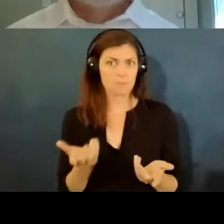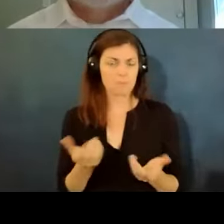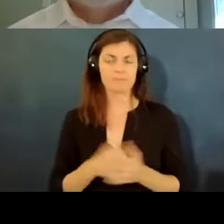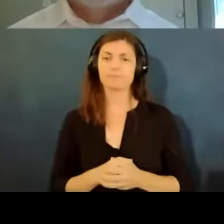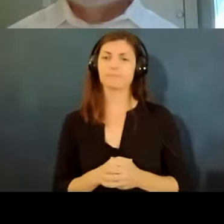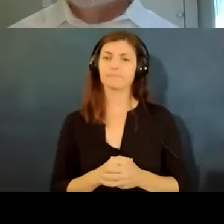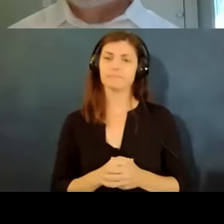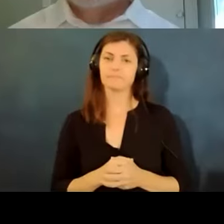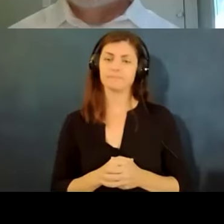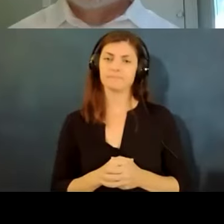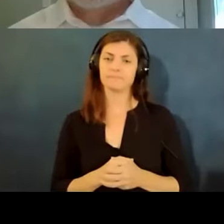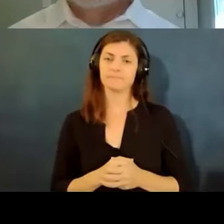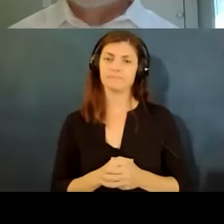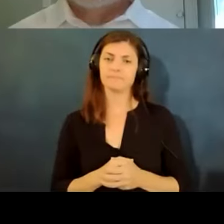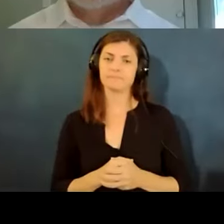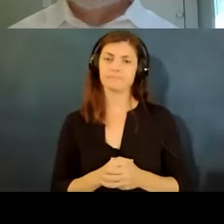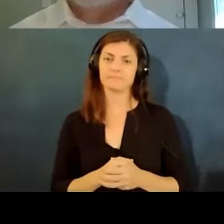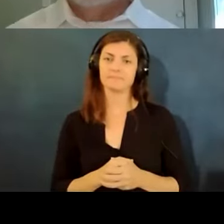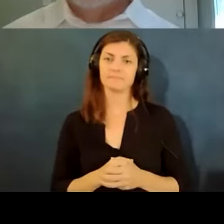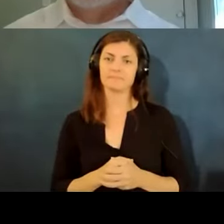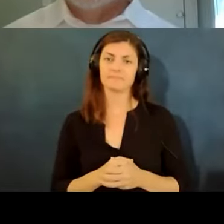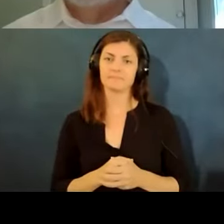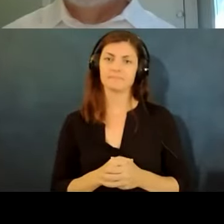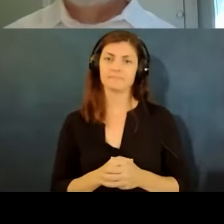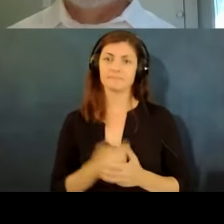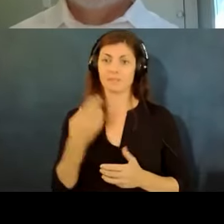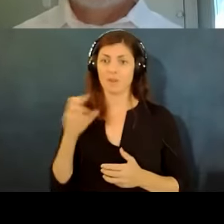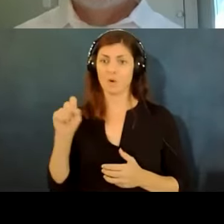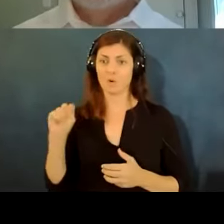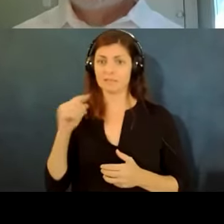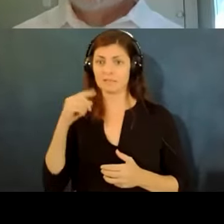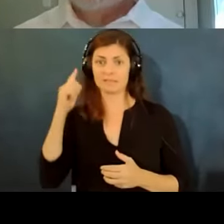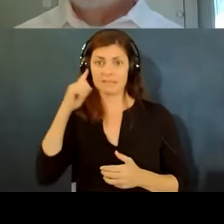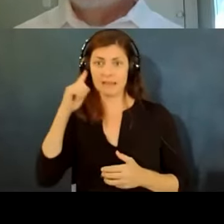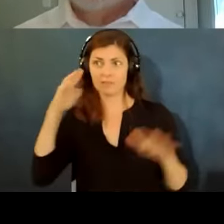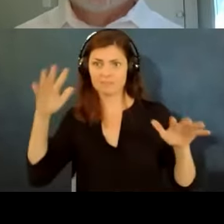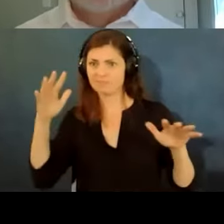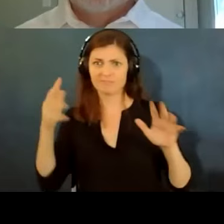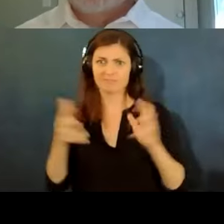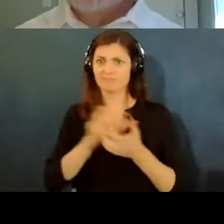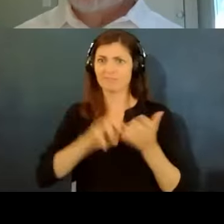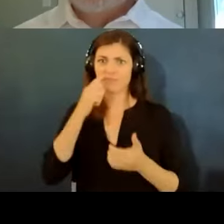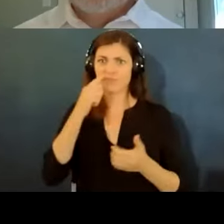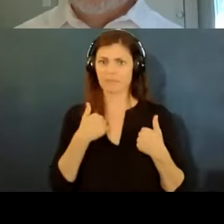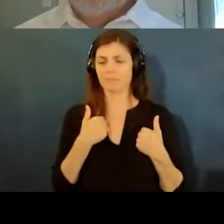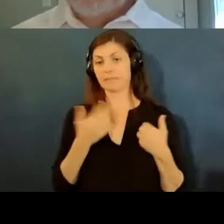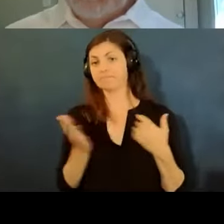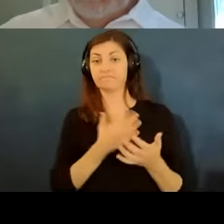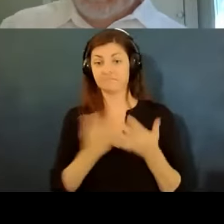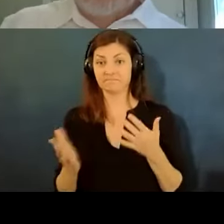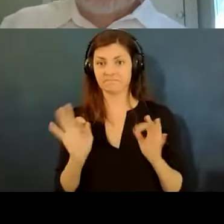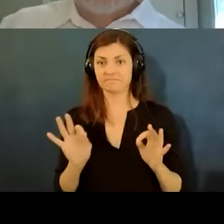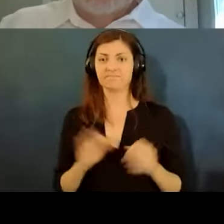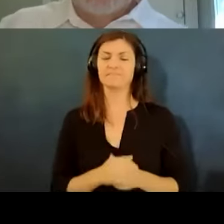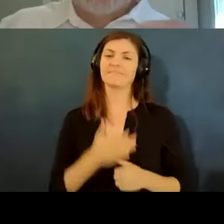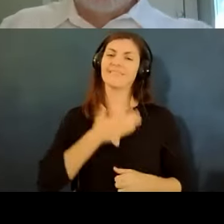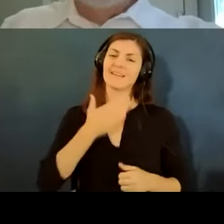uh so the host sound kind of dipped for me um but anyway um happy to be here and i wanted to